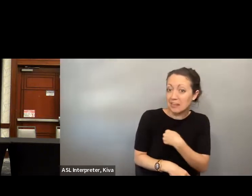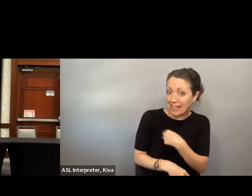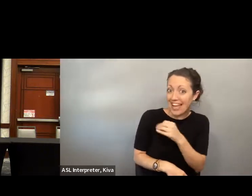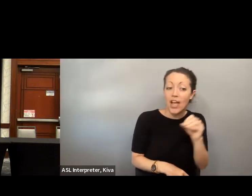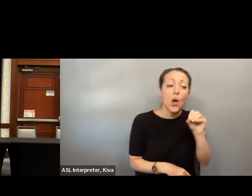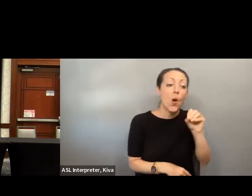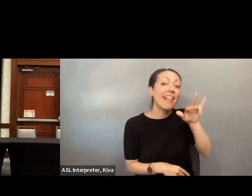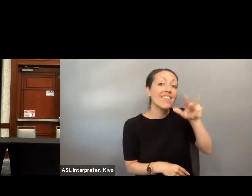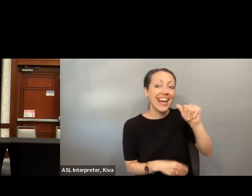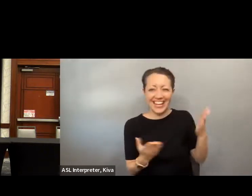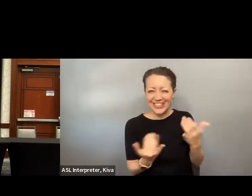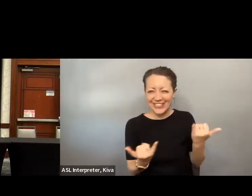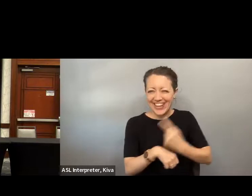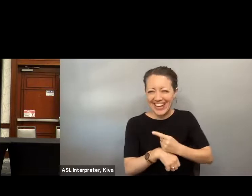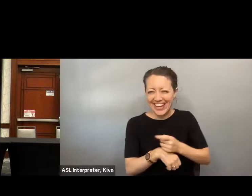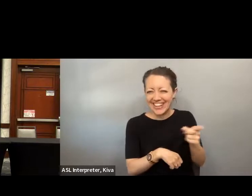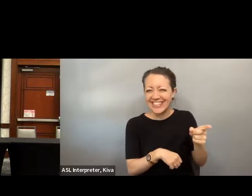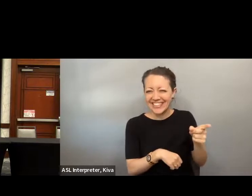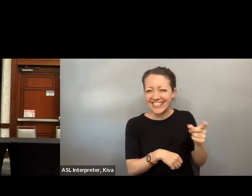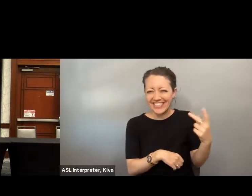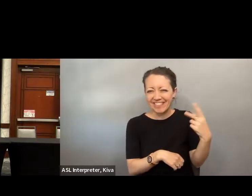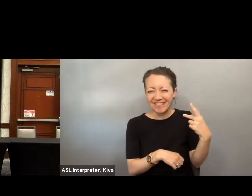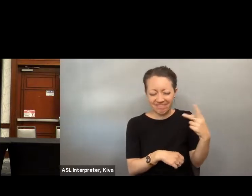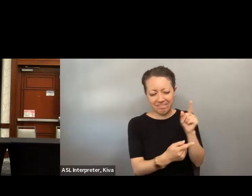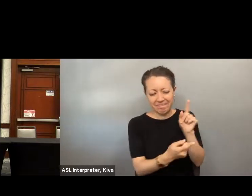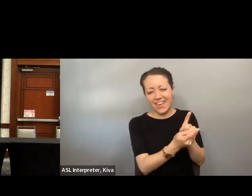candidly about the barriers they were experiencing at the polls. One of those people that were there is here with